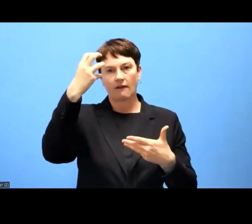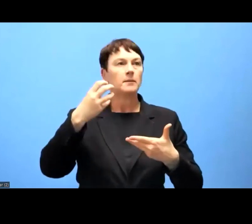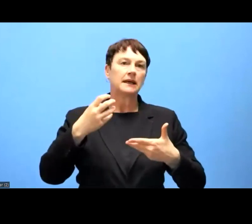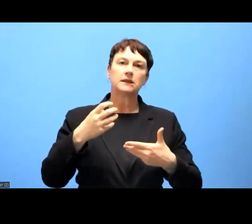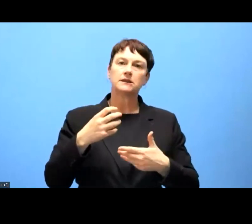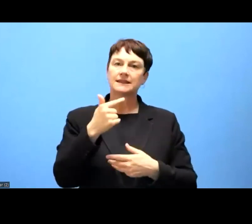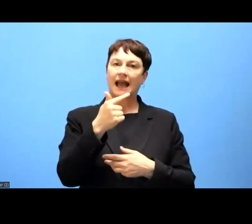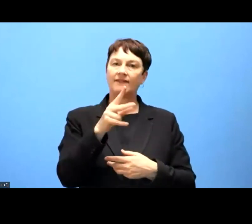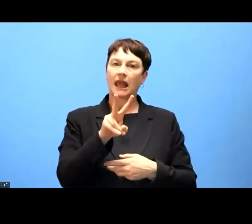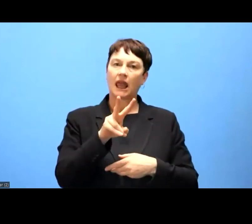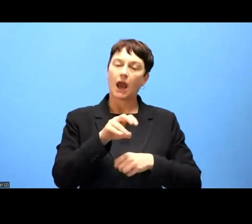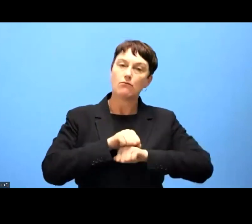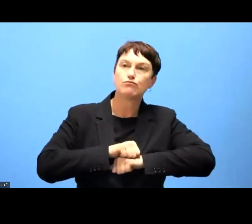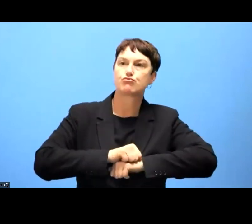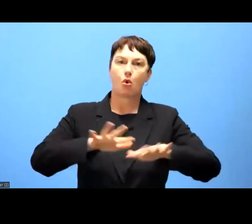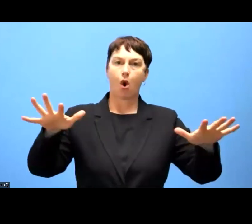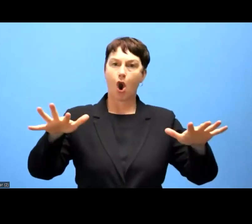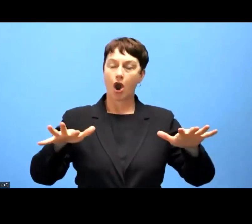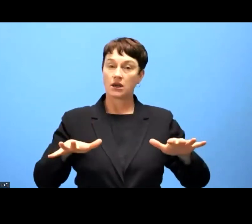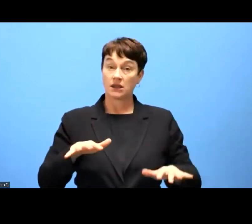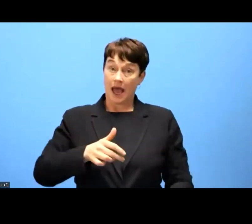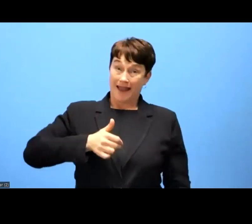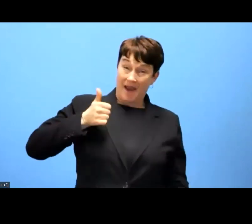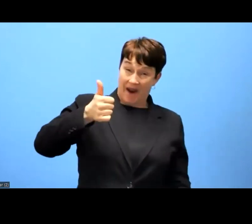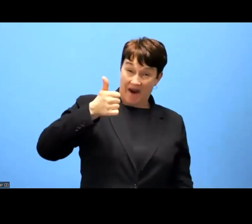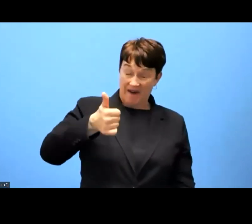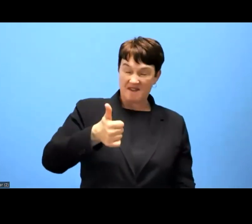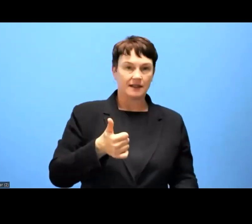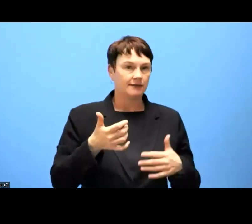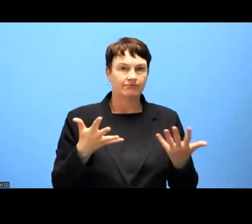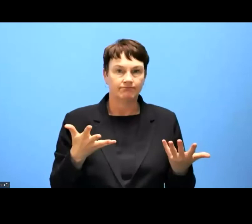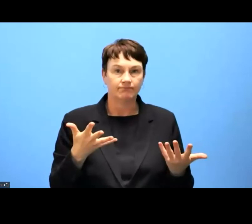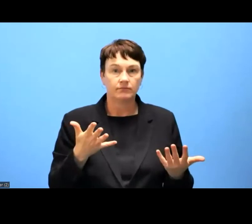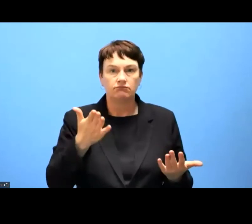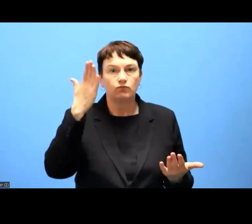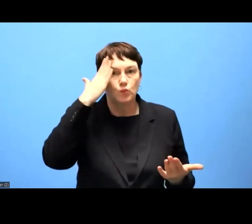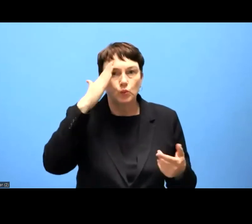during the pandemic, many people turned to this broadcasting websites, to find information,